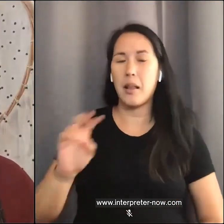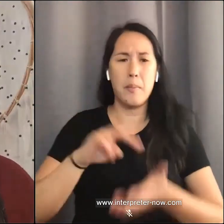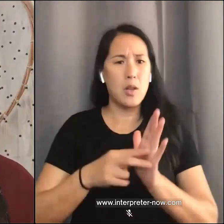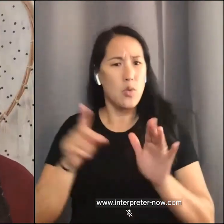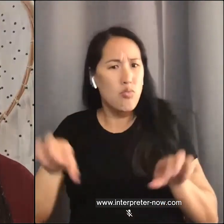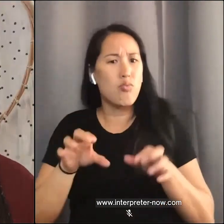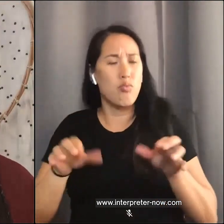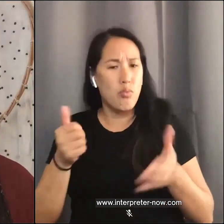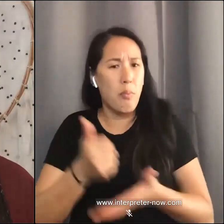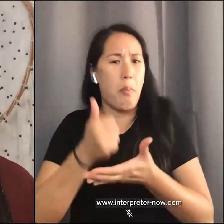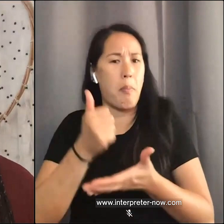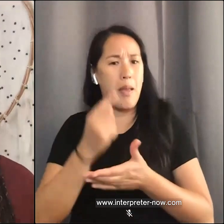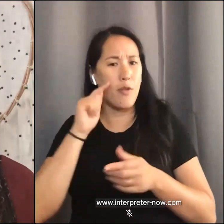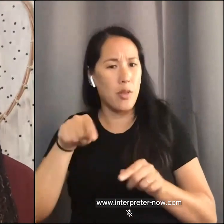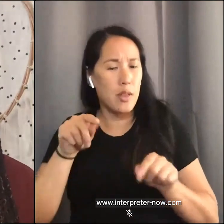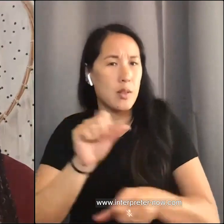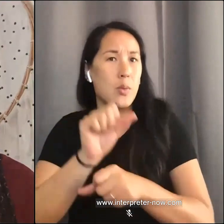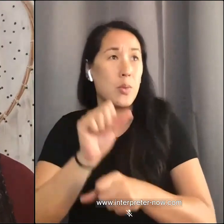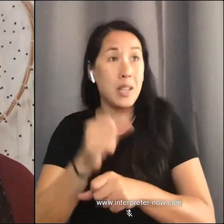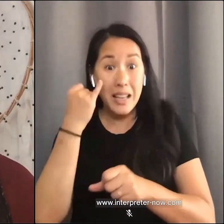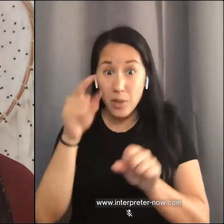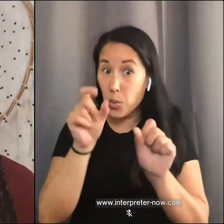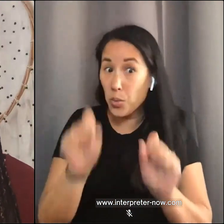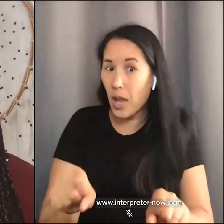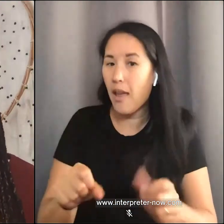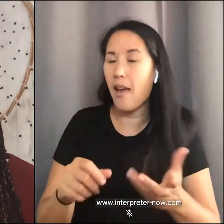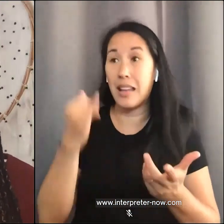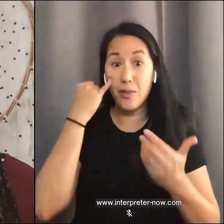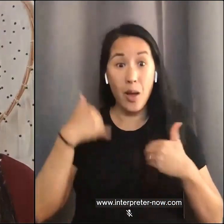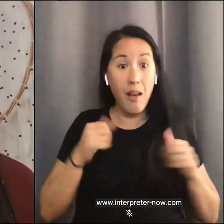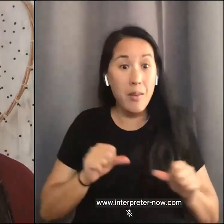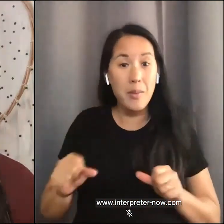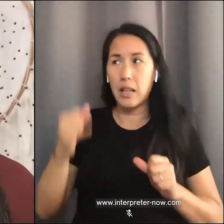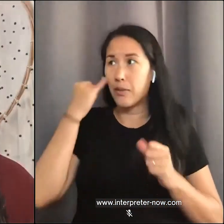thing to do if you have the ability to do so, if you have the privilege to be able to